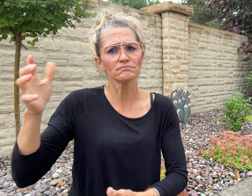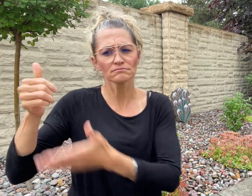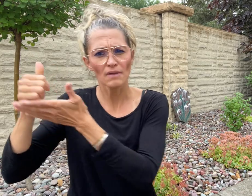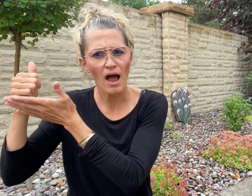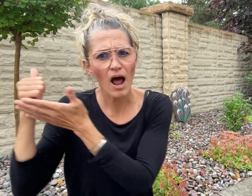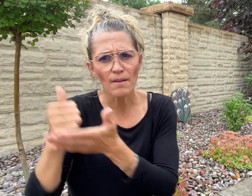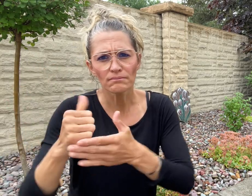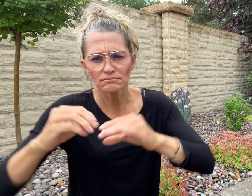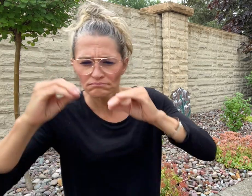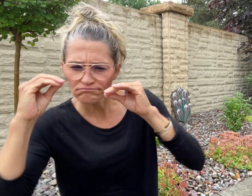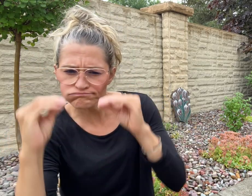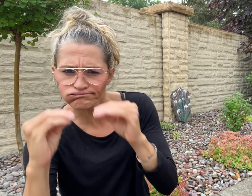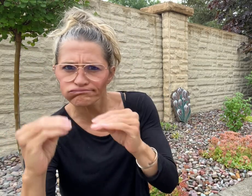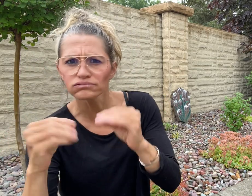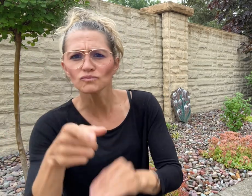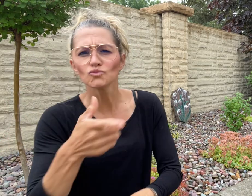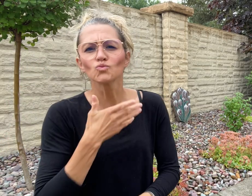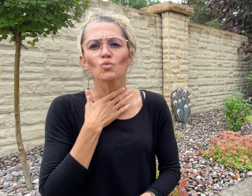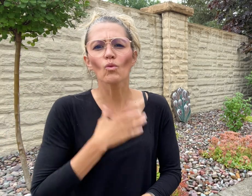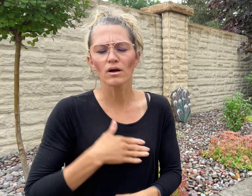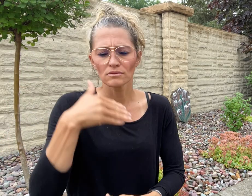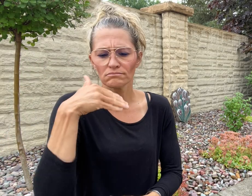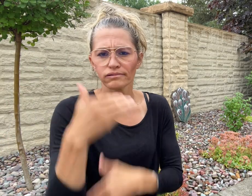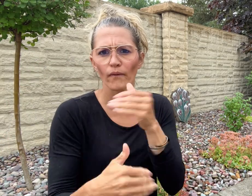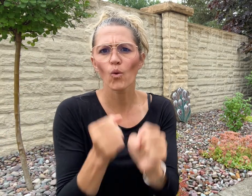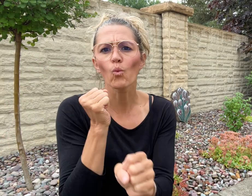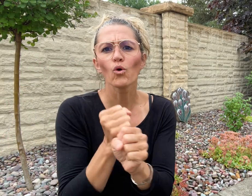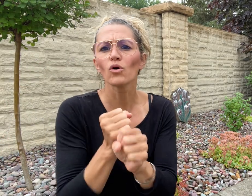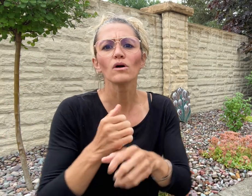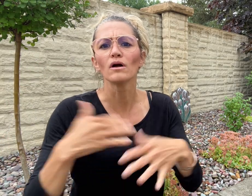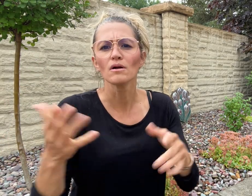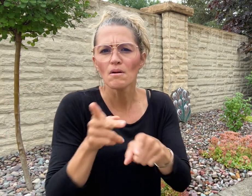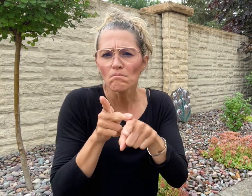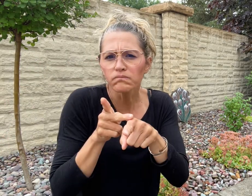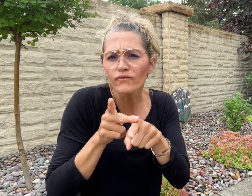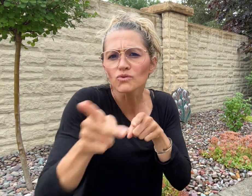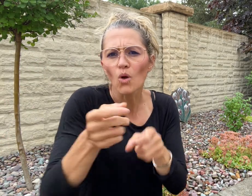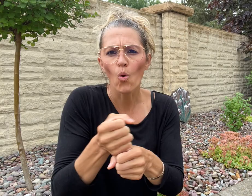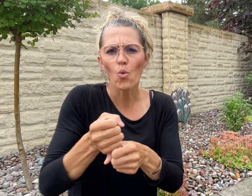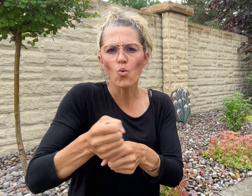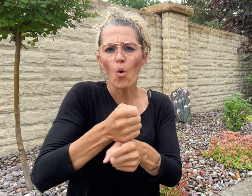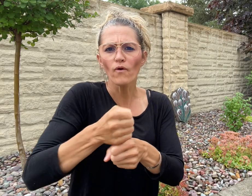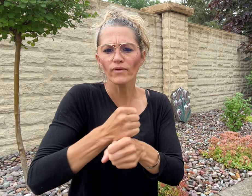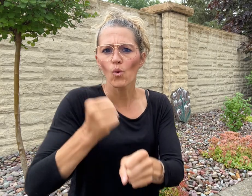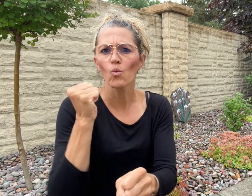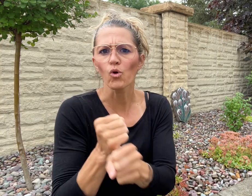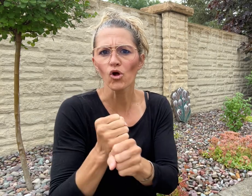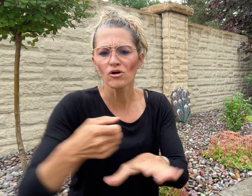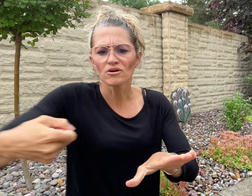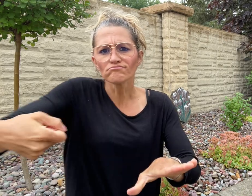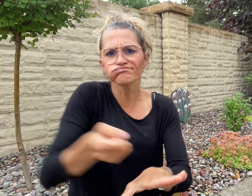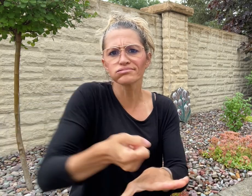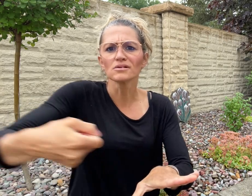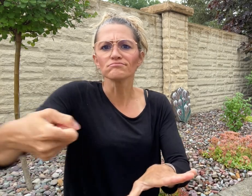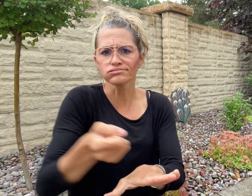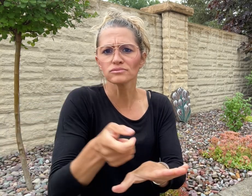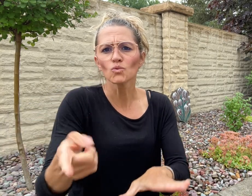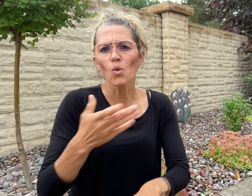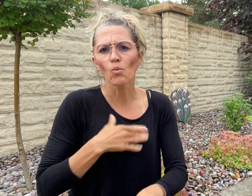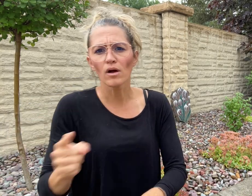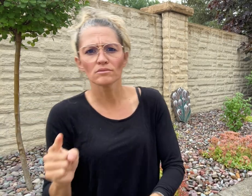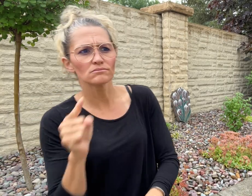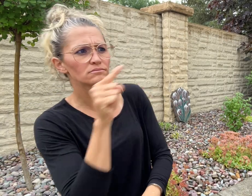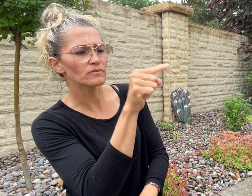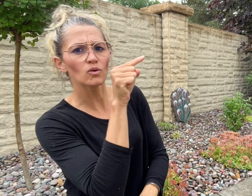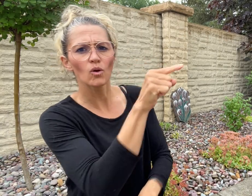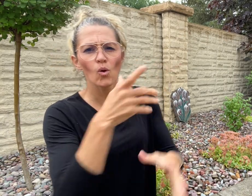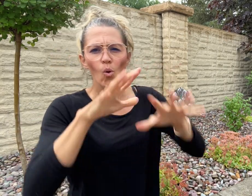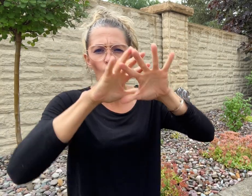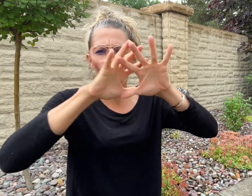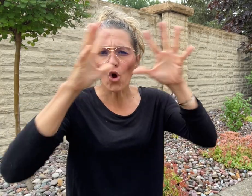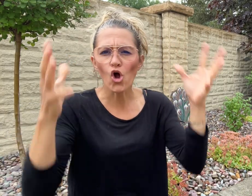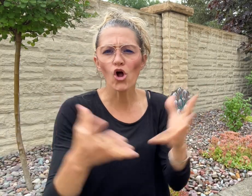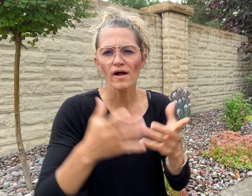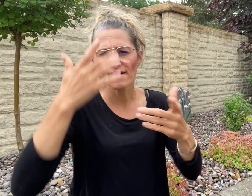barista at the world-famous Hilton Hotel. Phumzile Mazibuko went